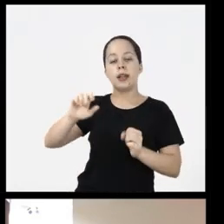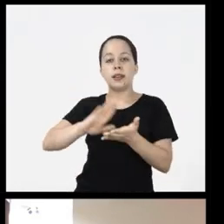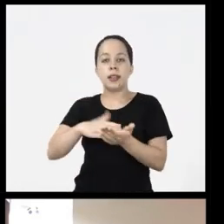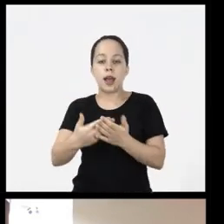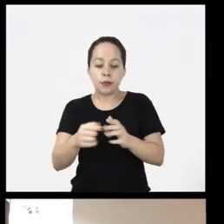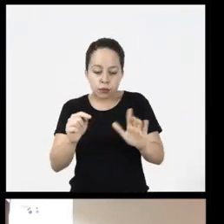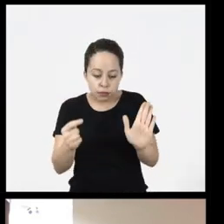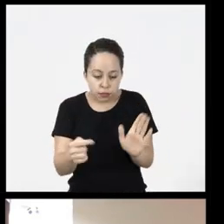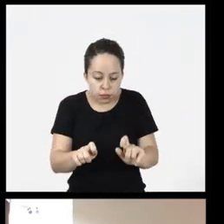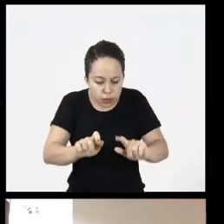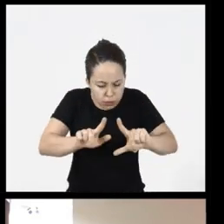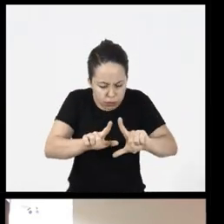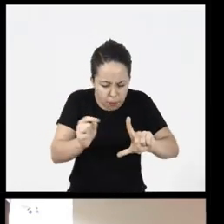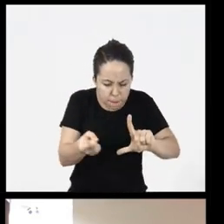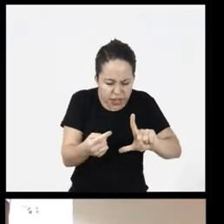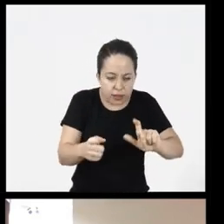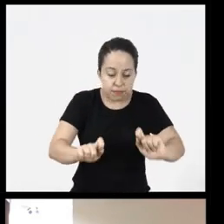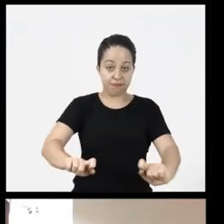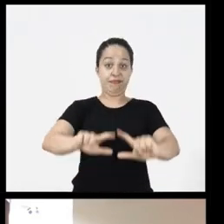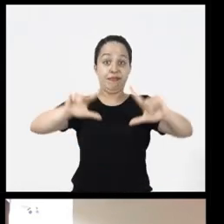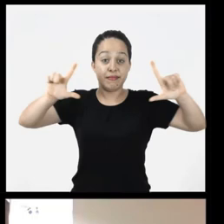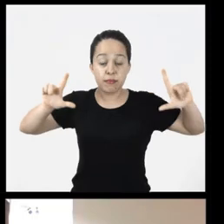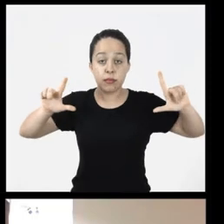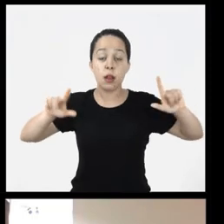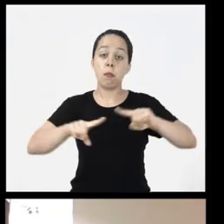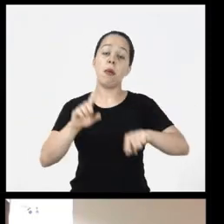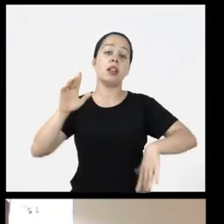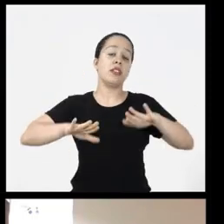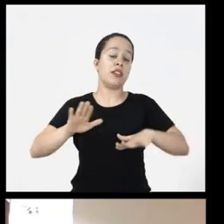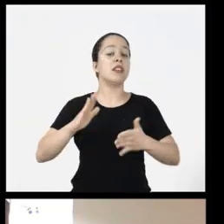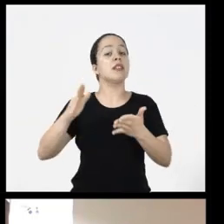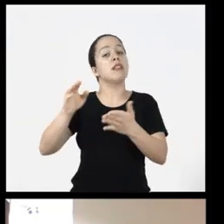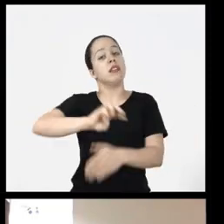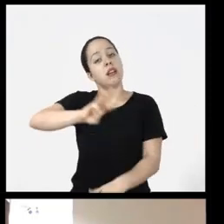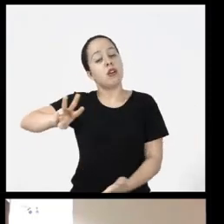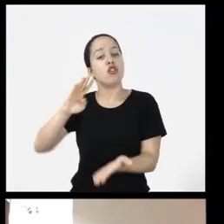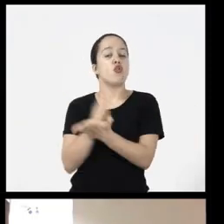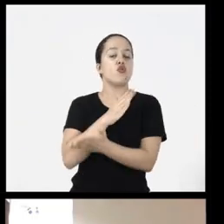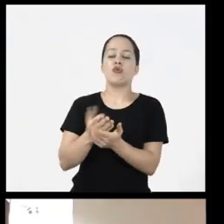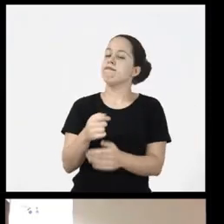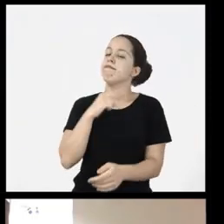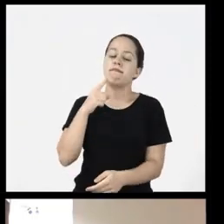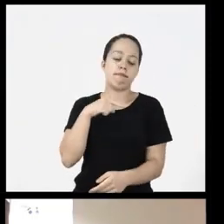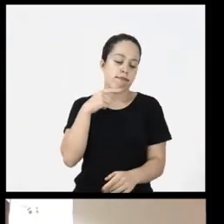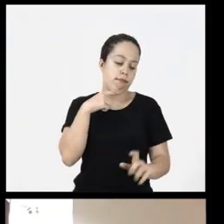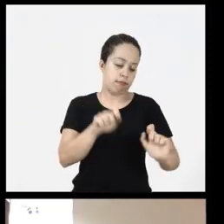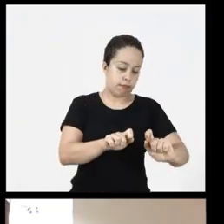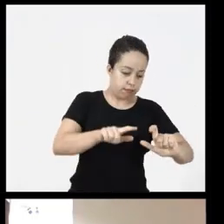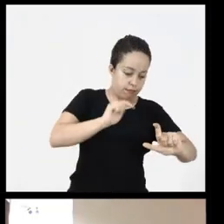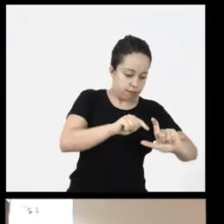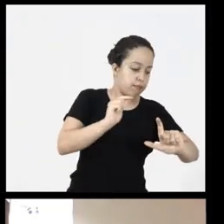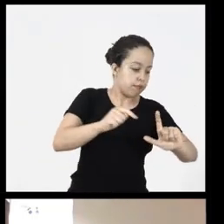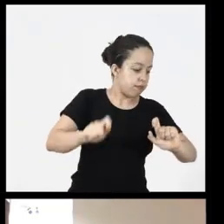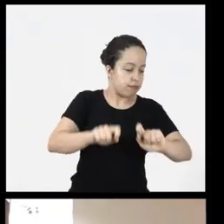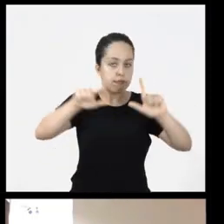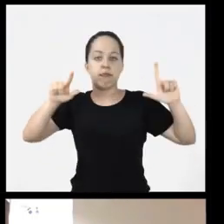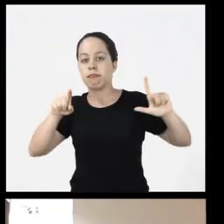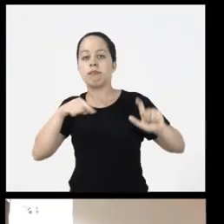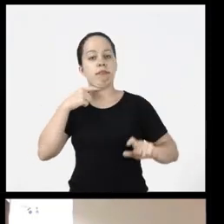can fix the interpreter's screen but not even the tool always allows this and it is when fixing or